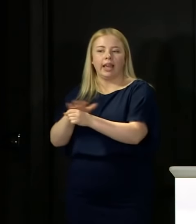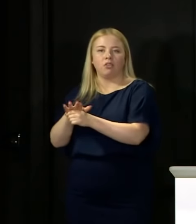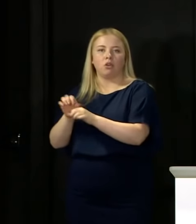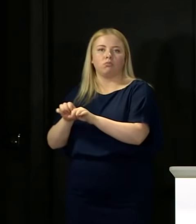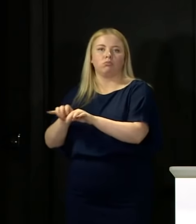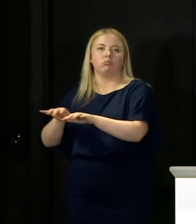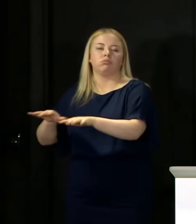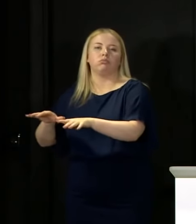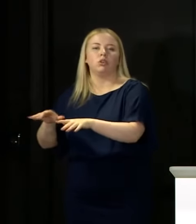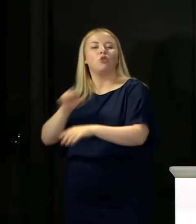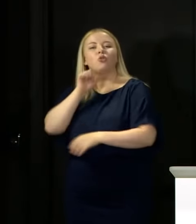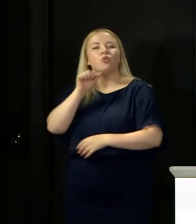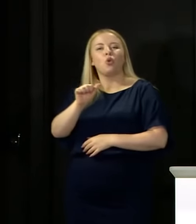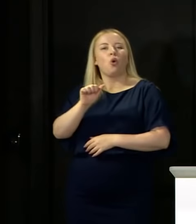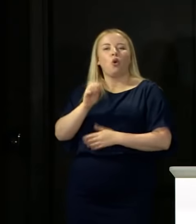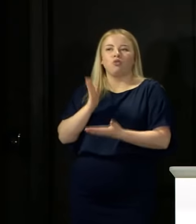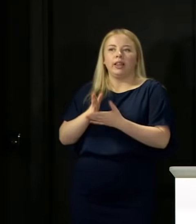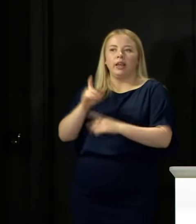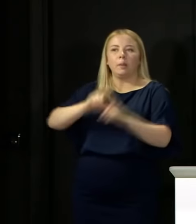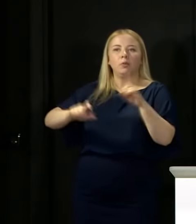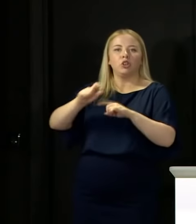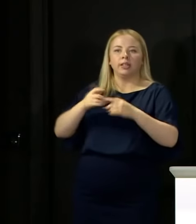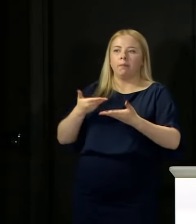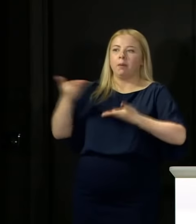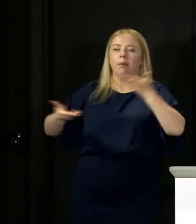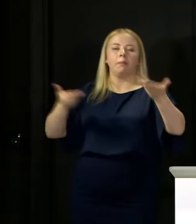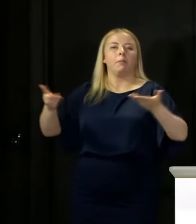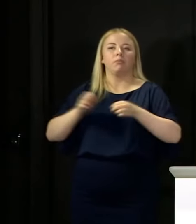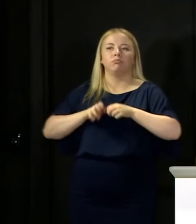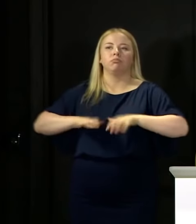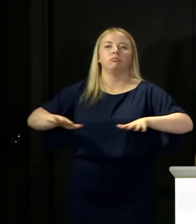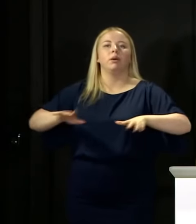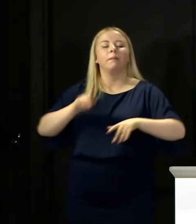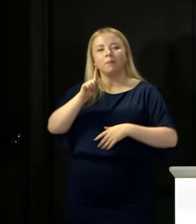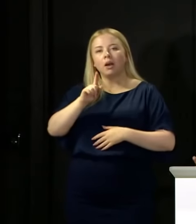uptick in broader community transmission, but we are looking at that very carefully.